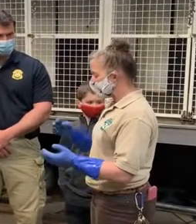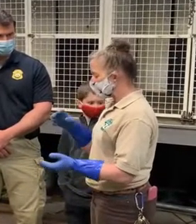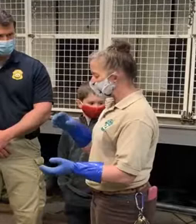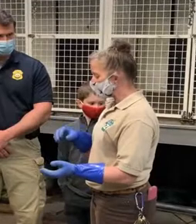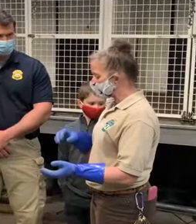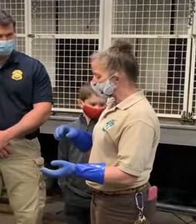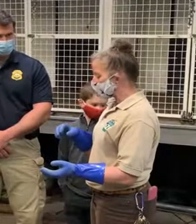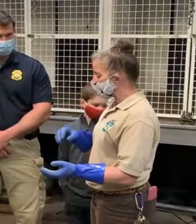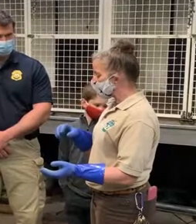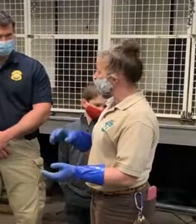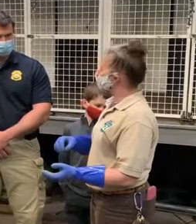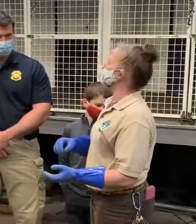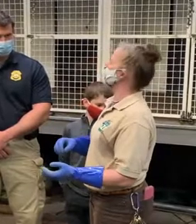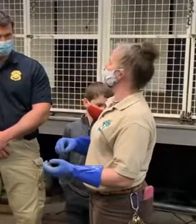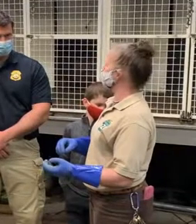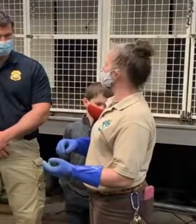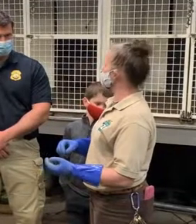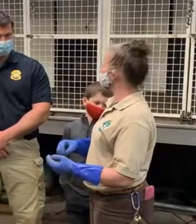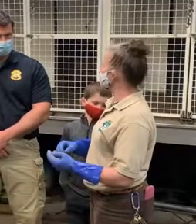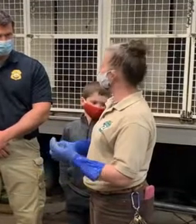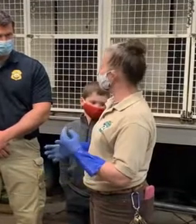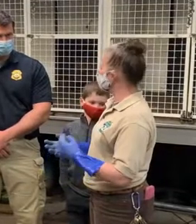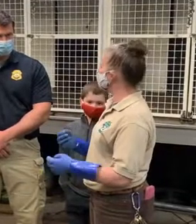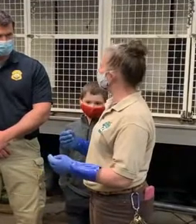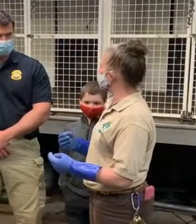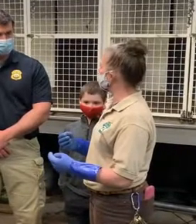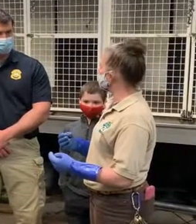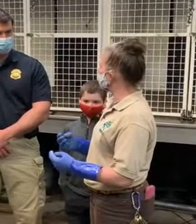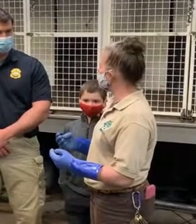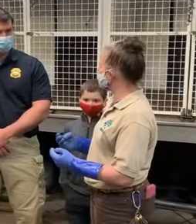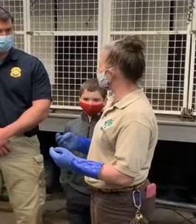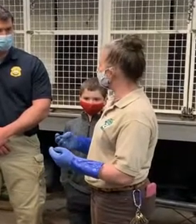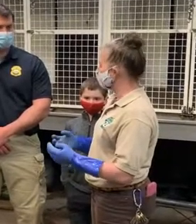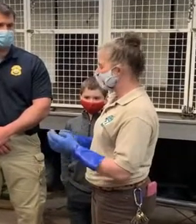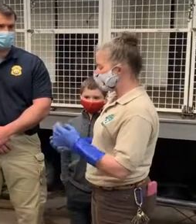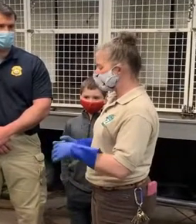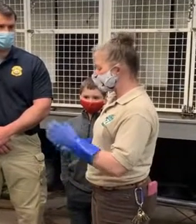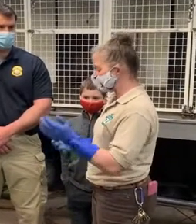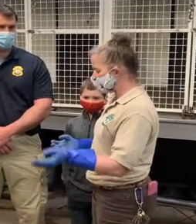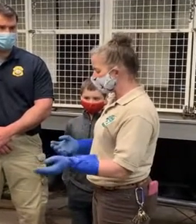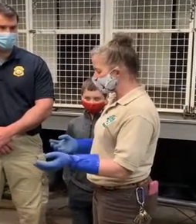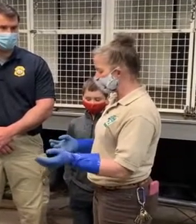and those eat off the bottom of the ocean, and then they pick up this bacteria, and then the seals eat it